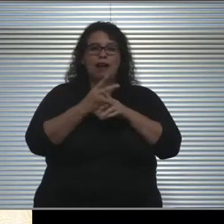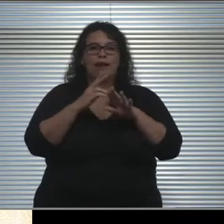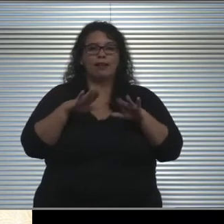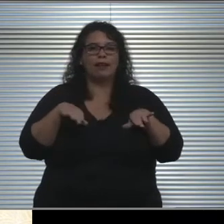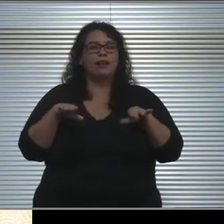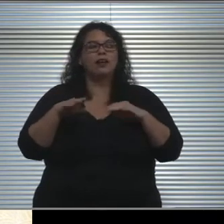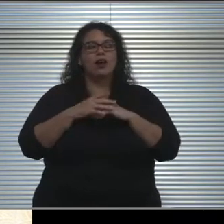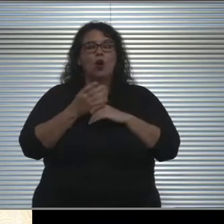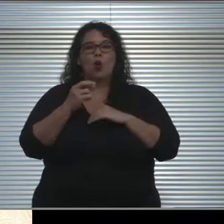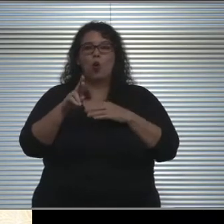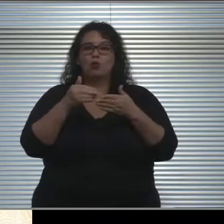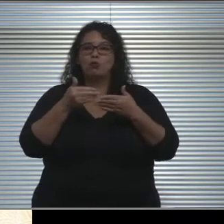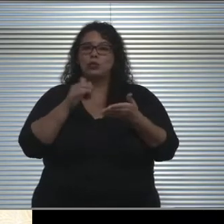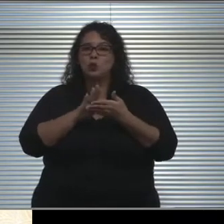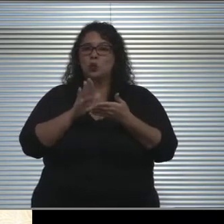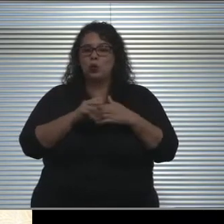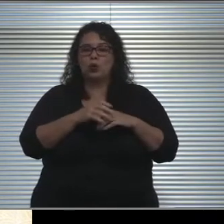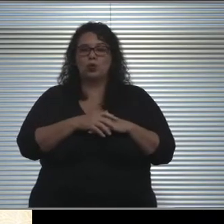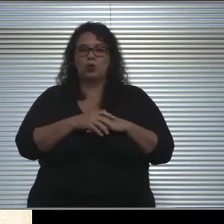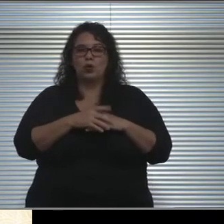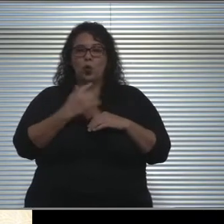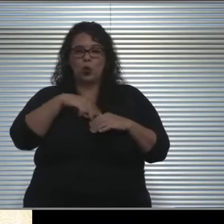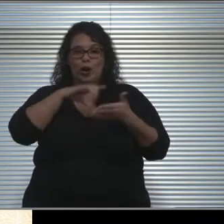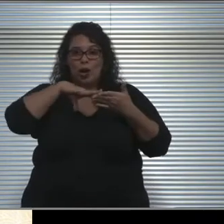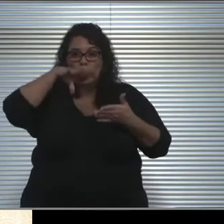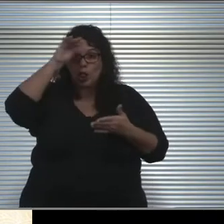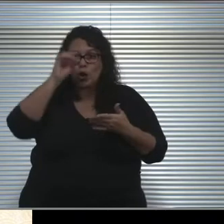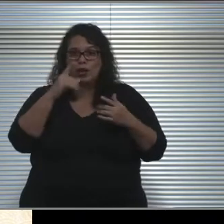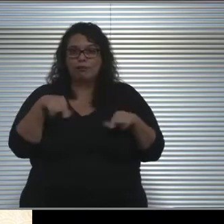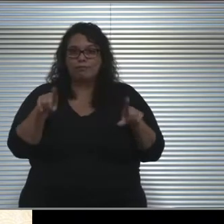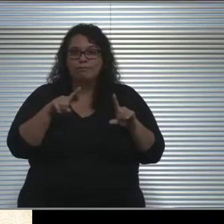And we're learning from those experiences every week.